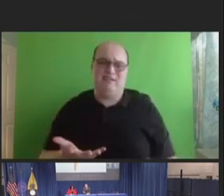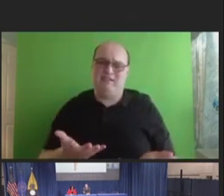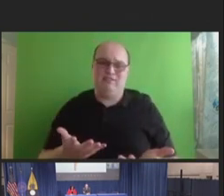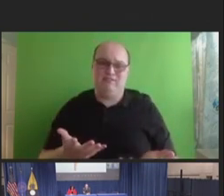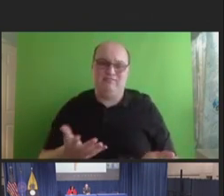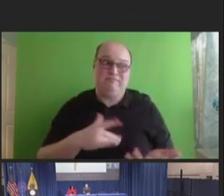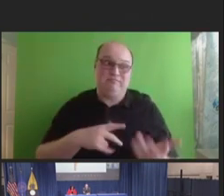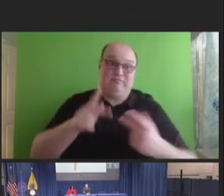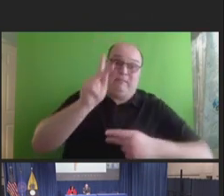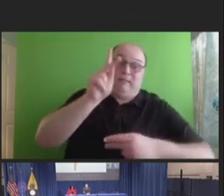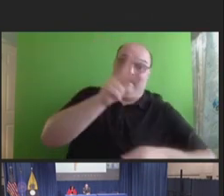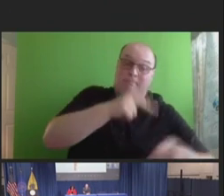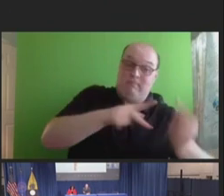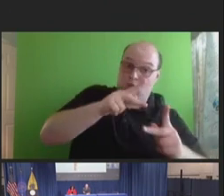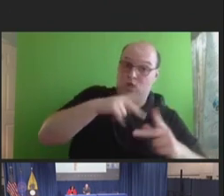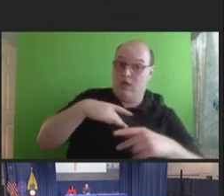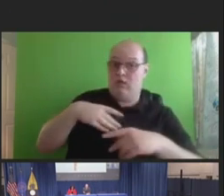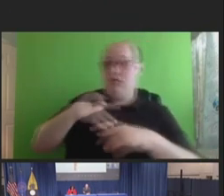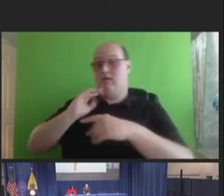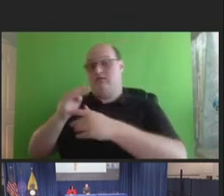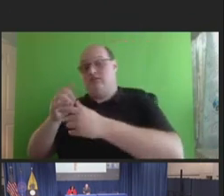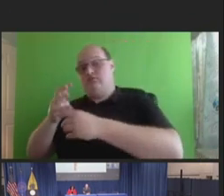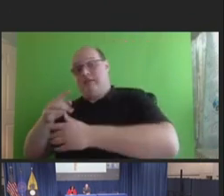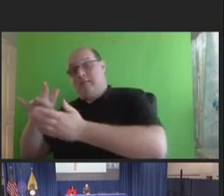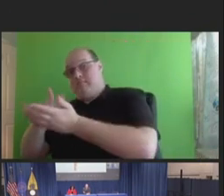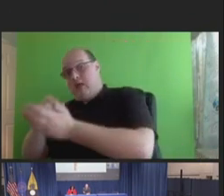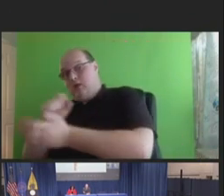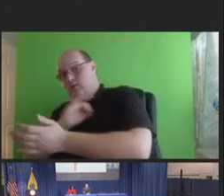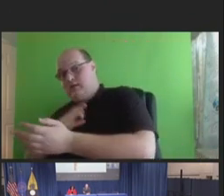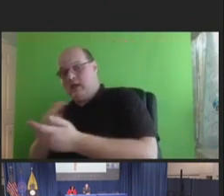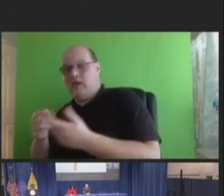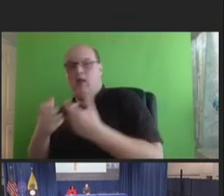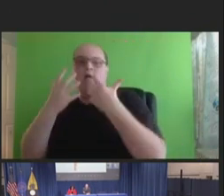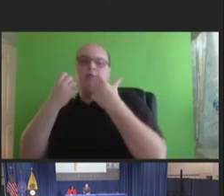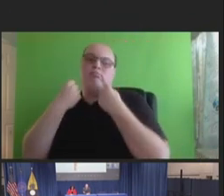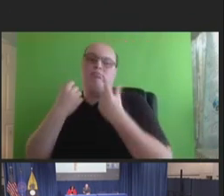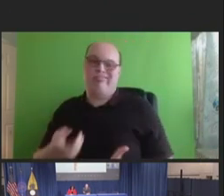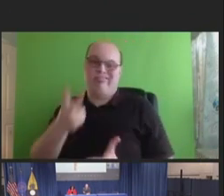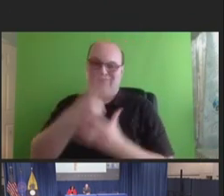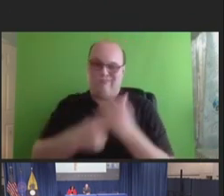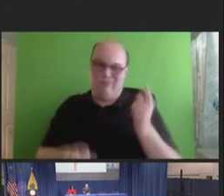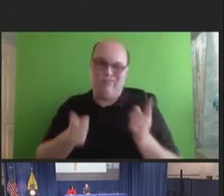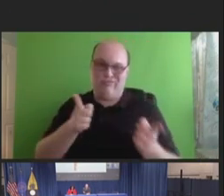side. And I think what I'm concerned is happening is that that is leading to us as healthcare